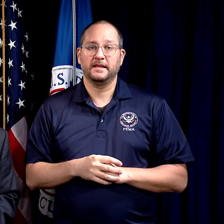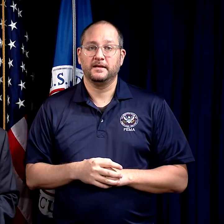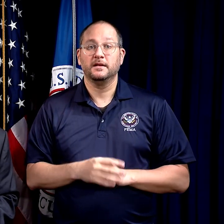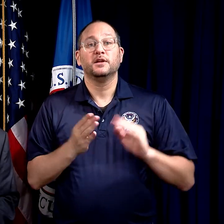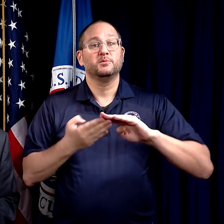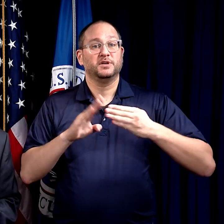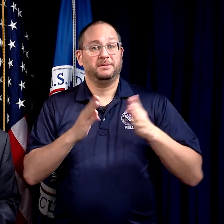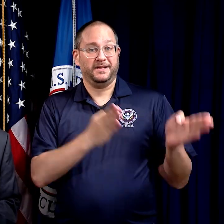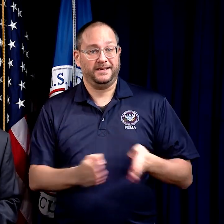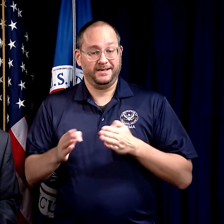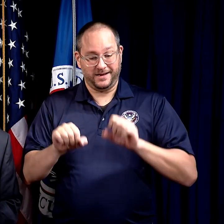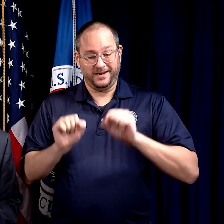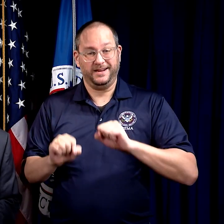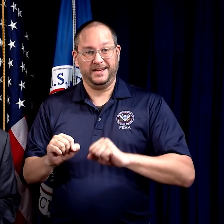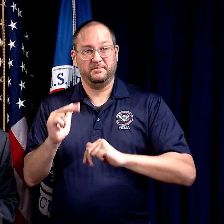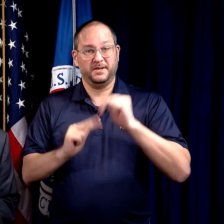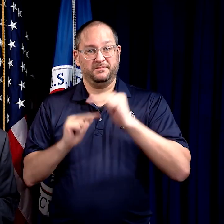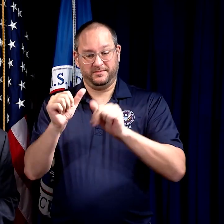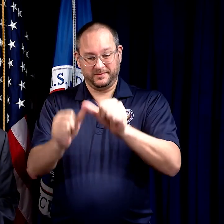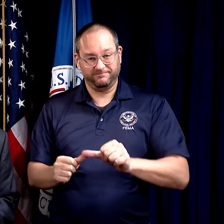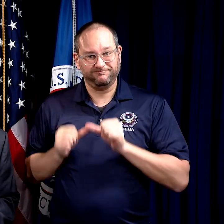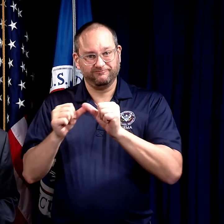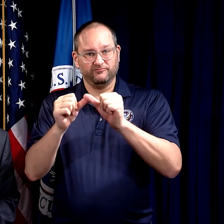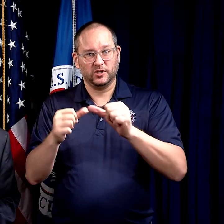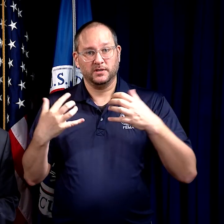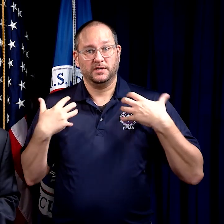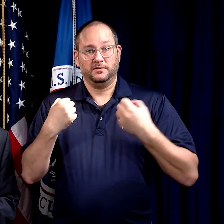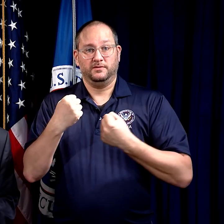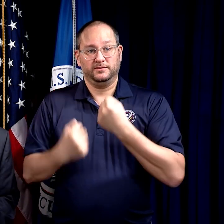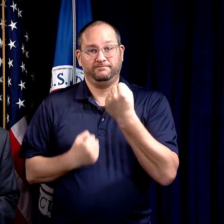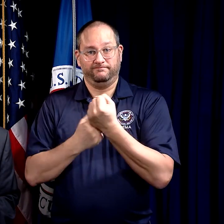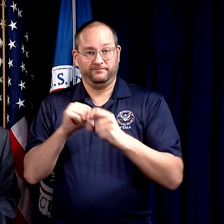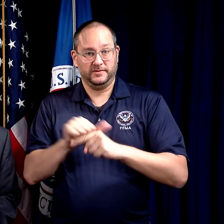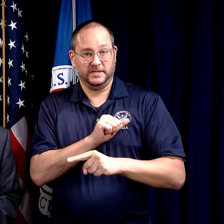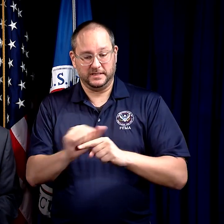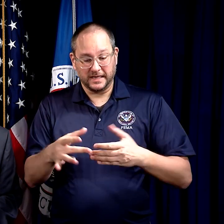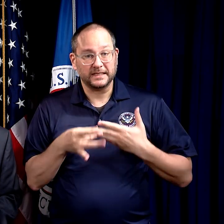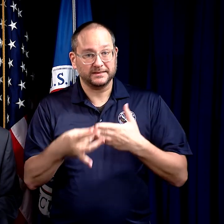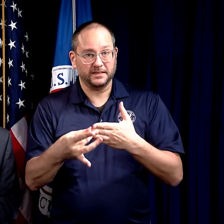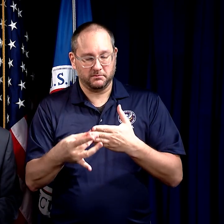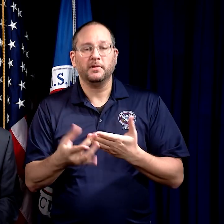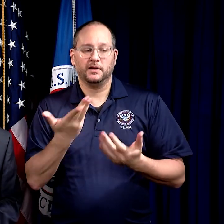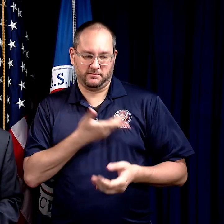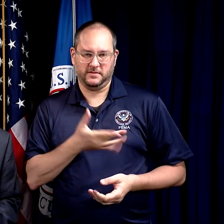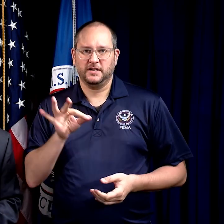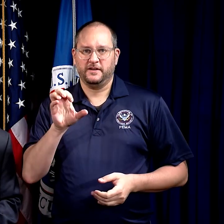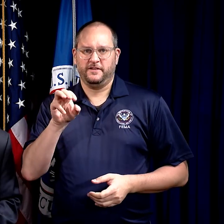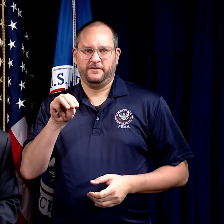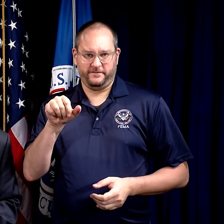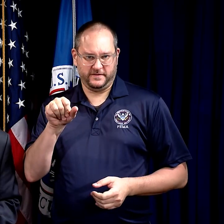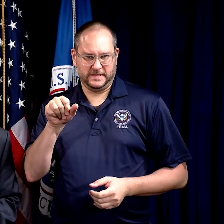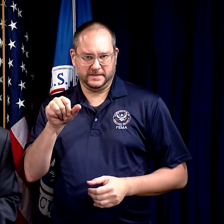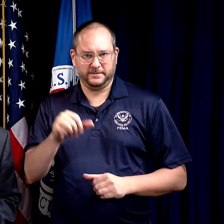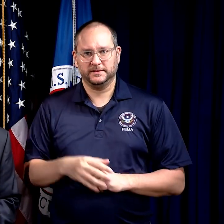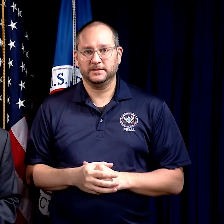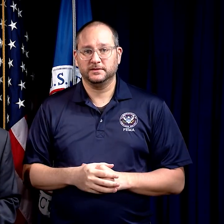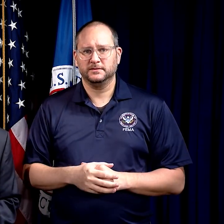The Community Planning and Capacity Building Recovery Support Function is led by the Federal Emergency Management Agency,